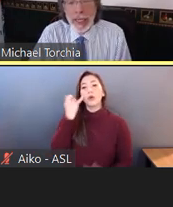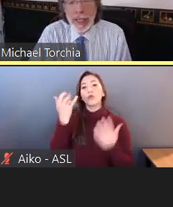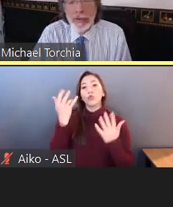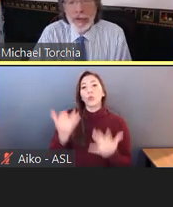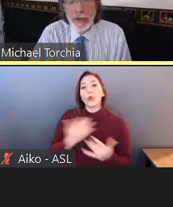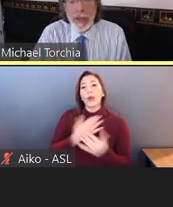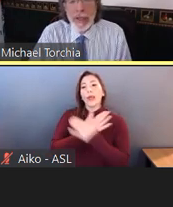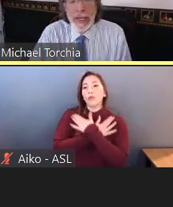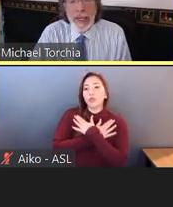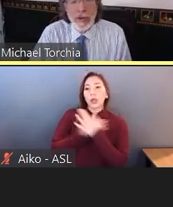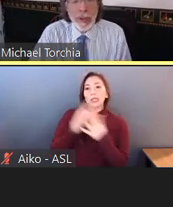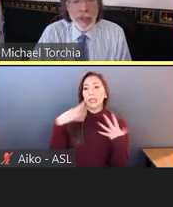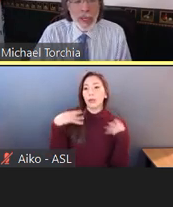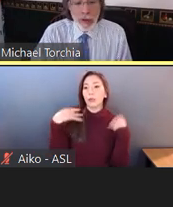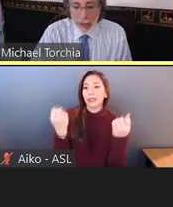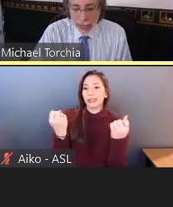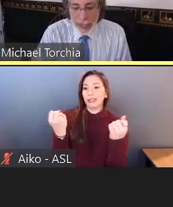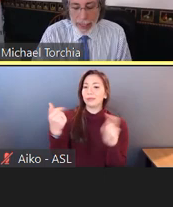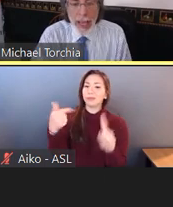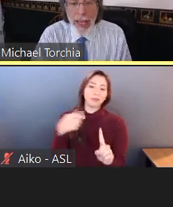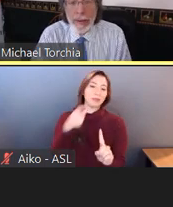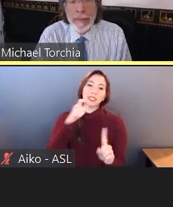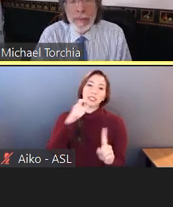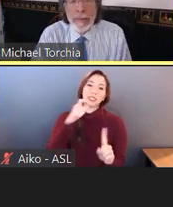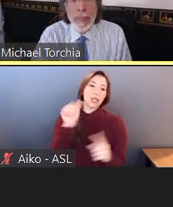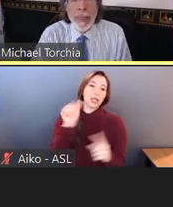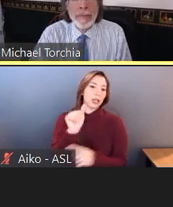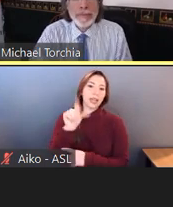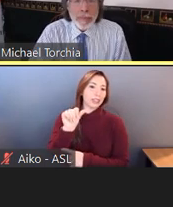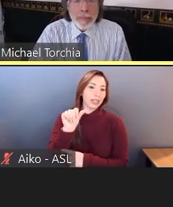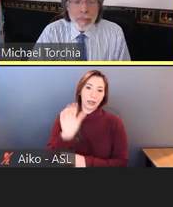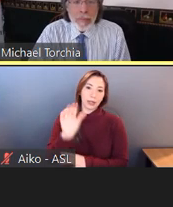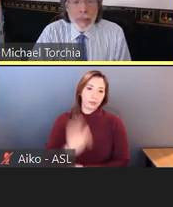is not a disability under the ADA.